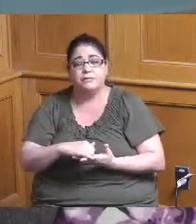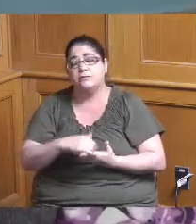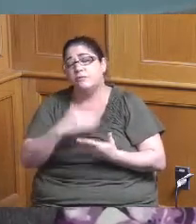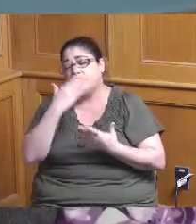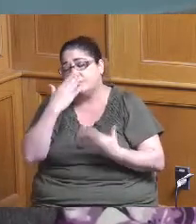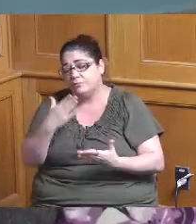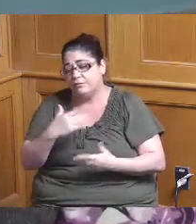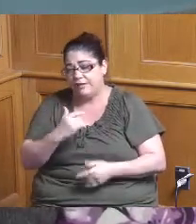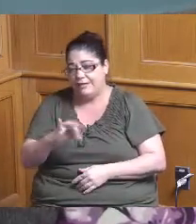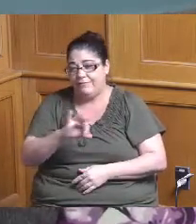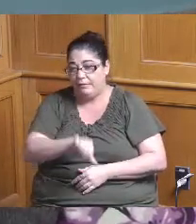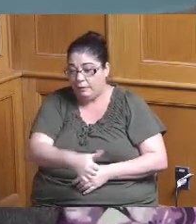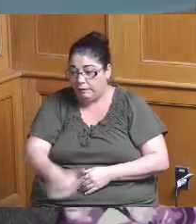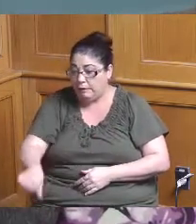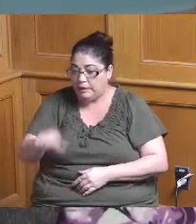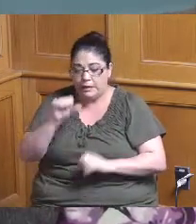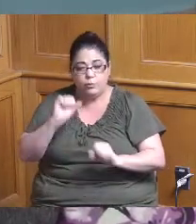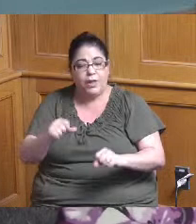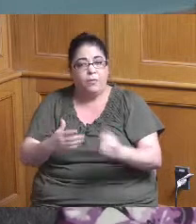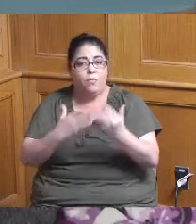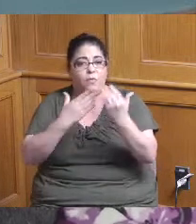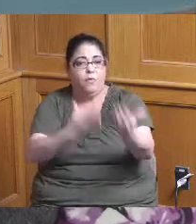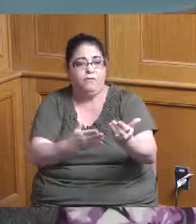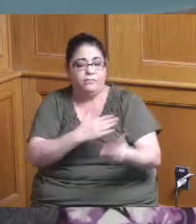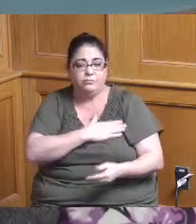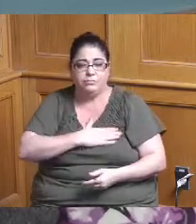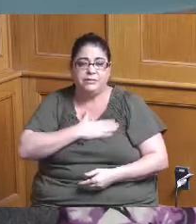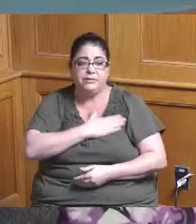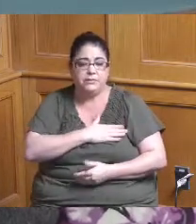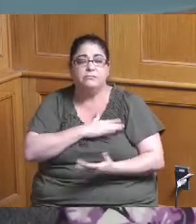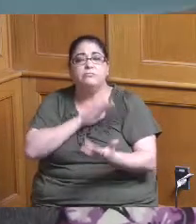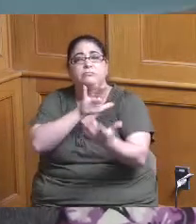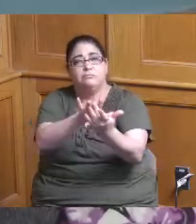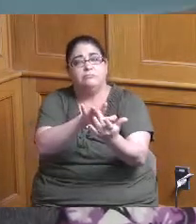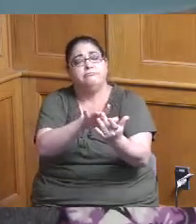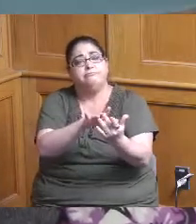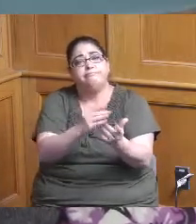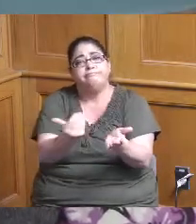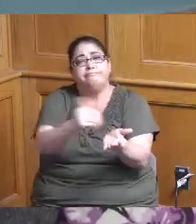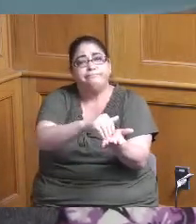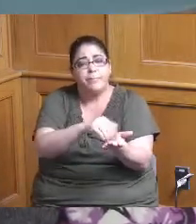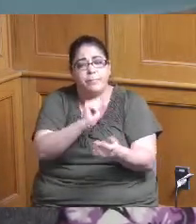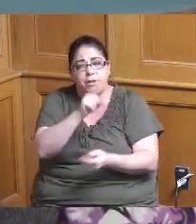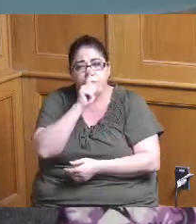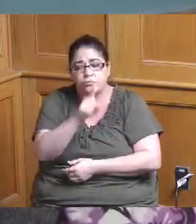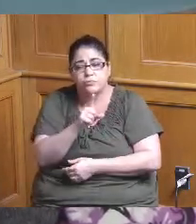or please I'm sure you will but please reach out to him and then I'm very interested for future